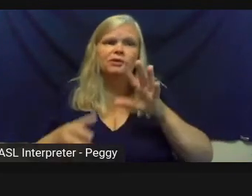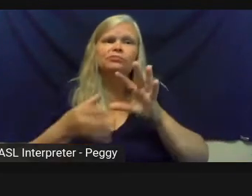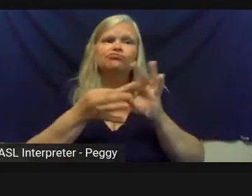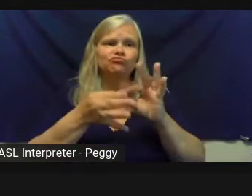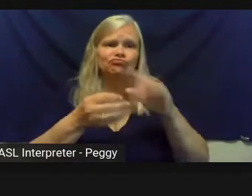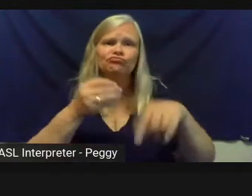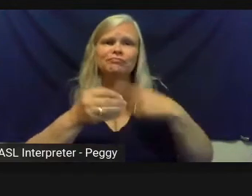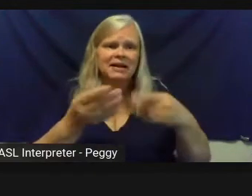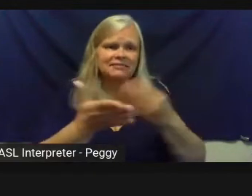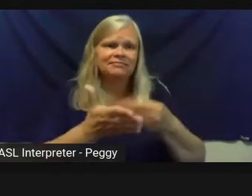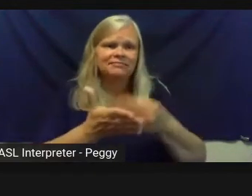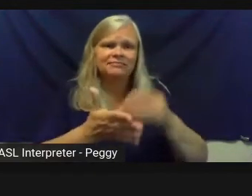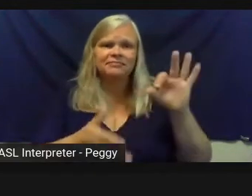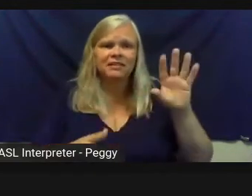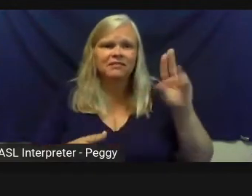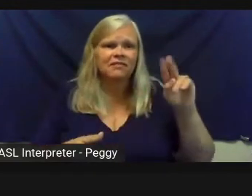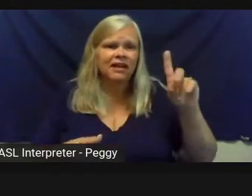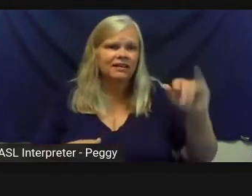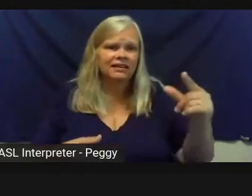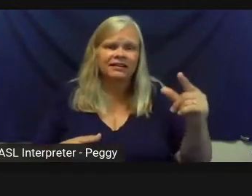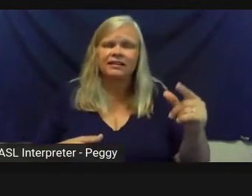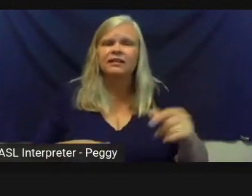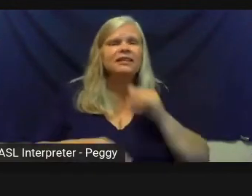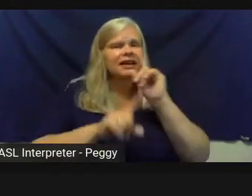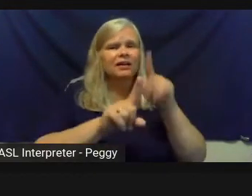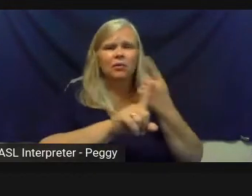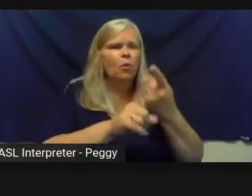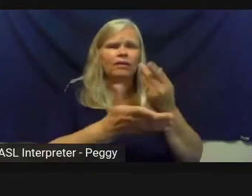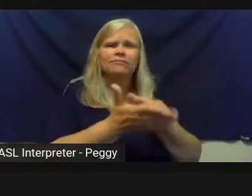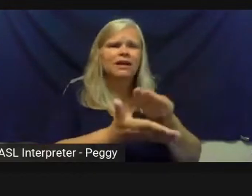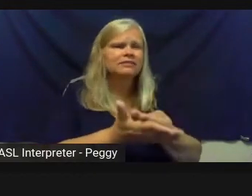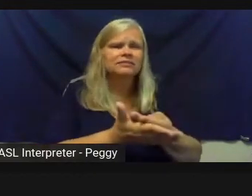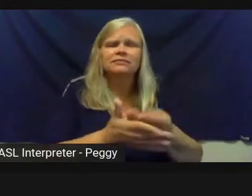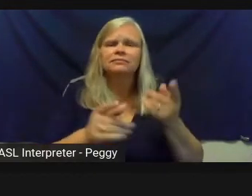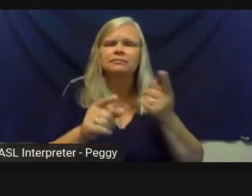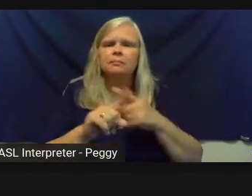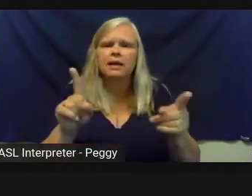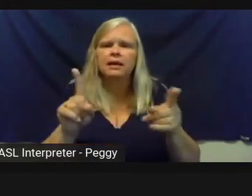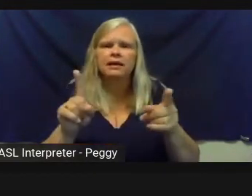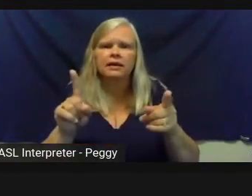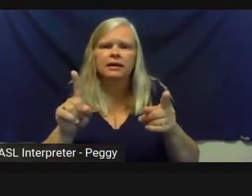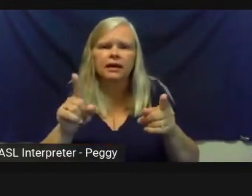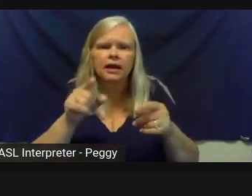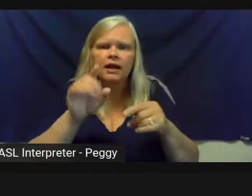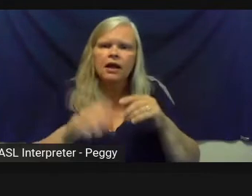But more than funding, Michele, to go back to your primary impact slide, which I thought was so great, it